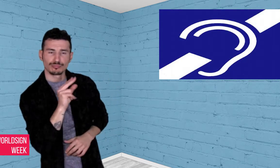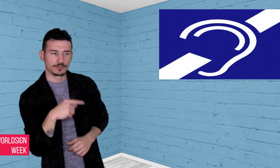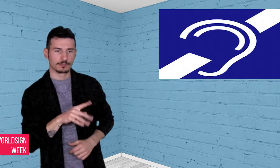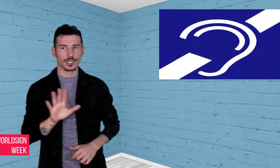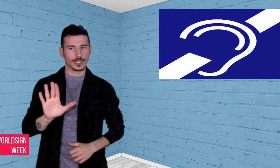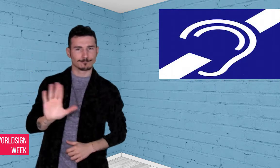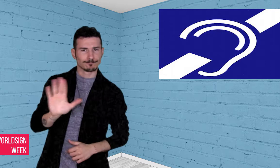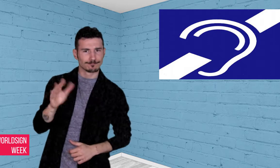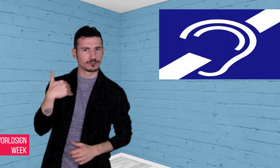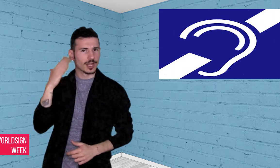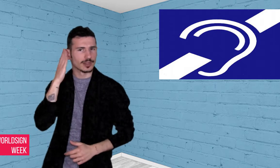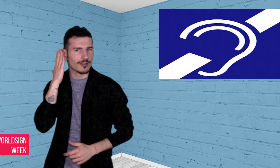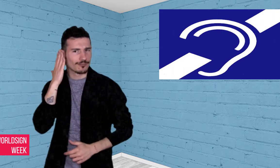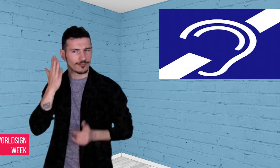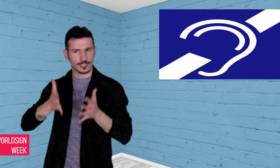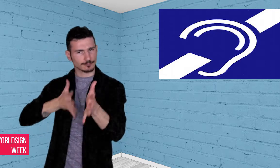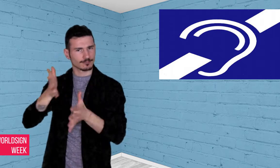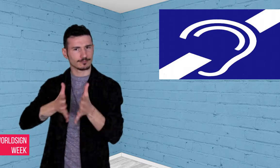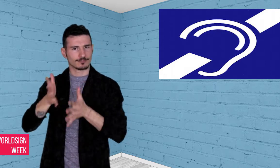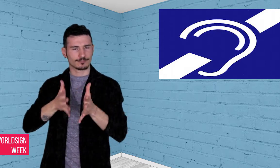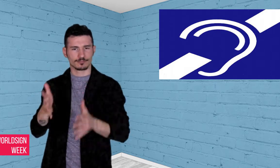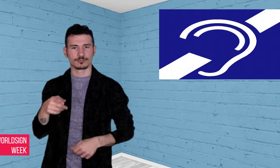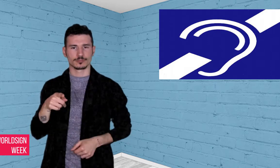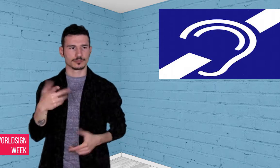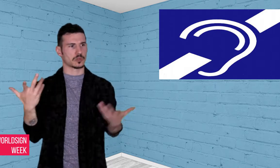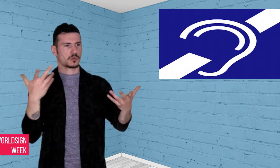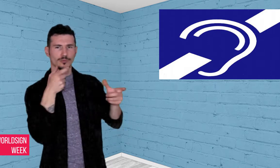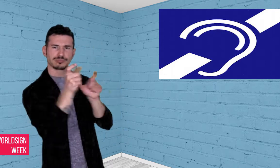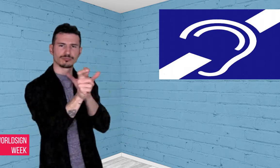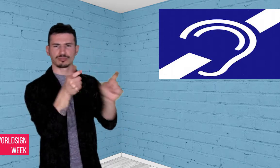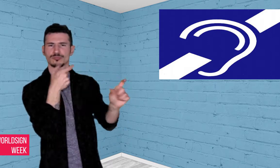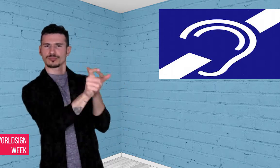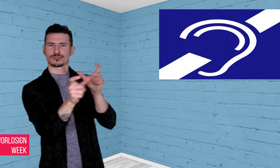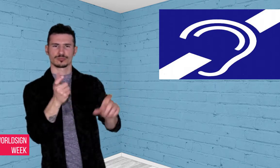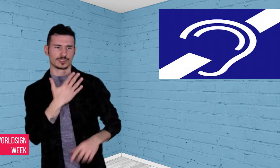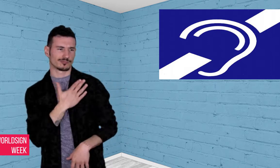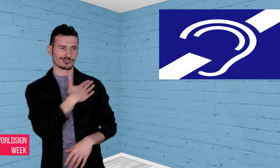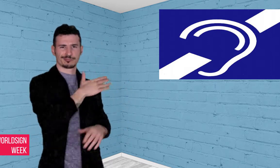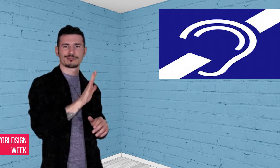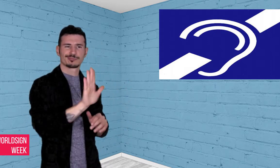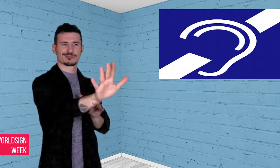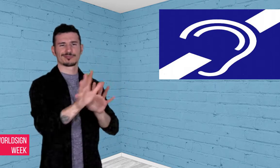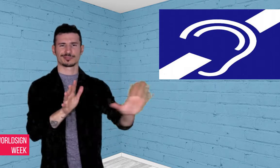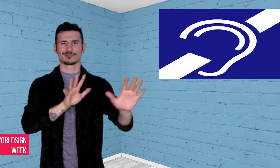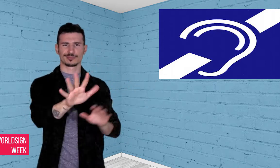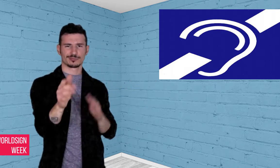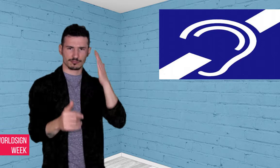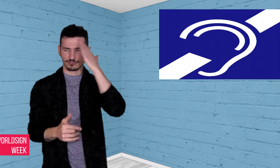train around 8 pm were approached by